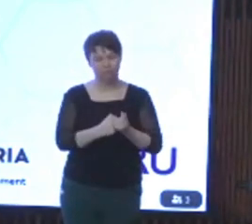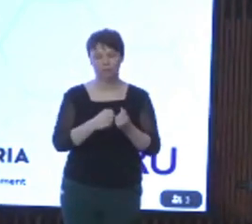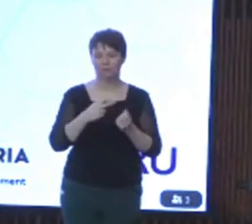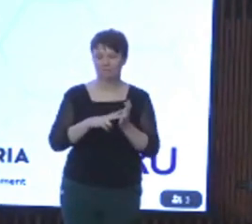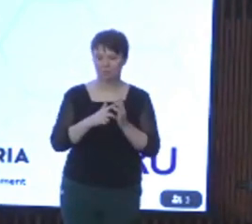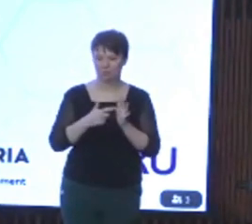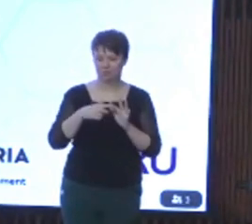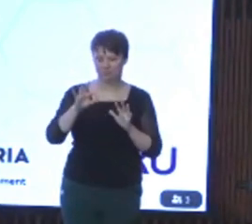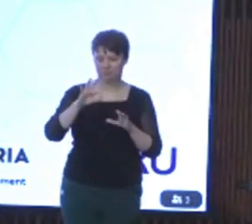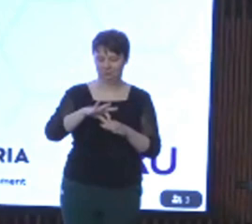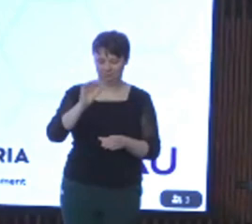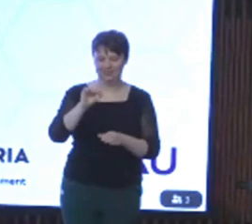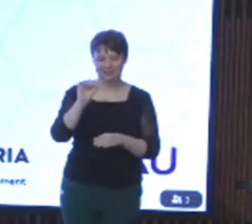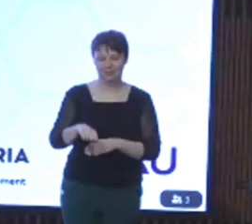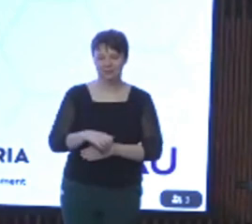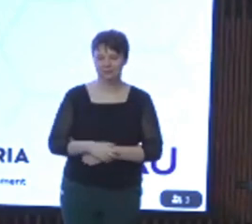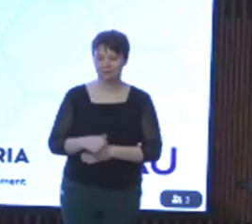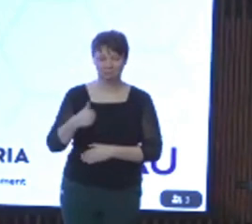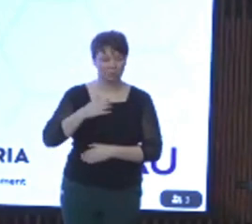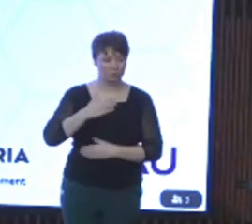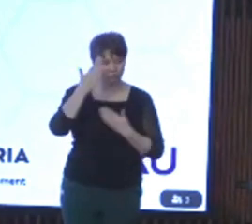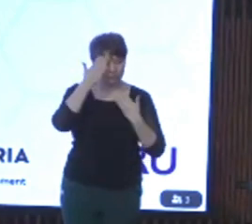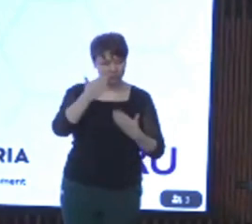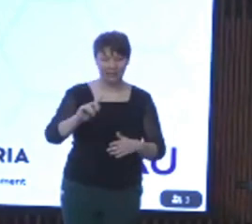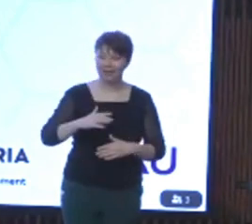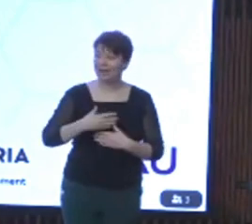to also pay respects to any First Nations people who are with us in the room today.